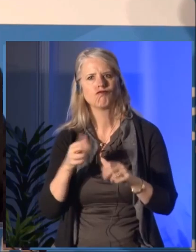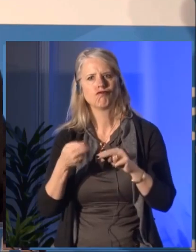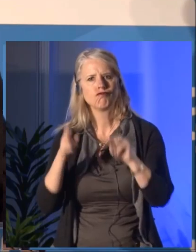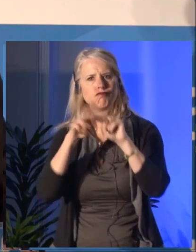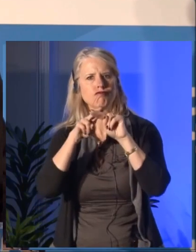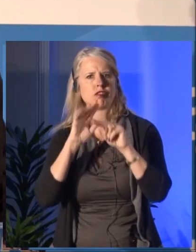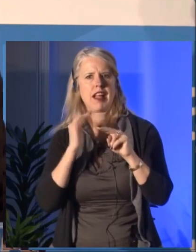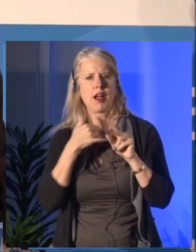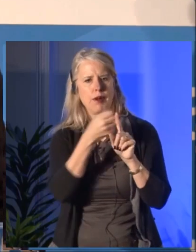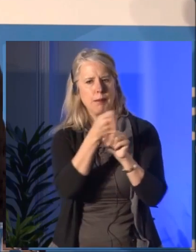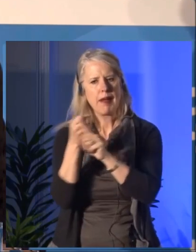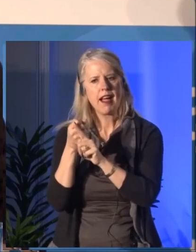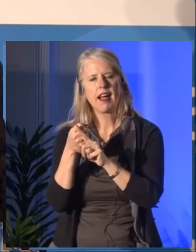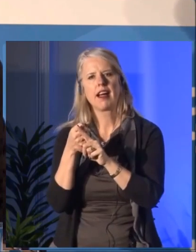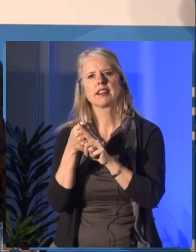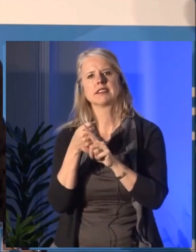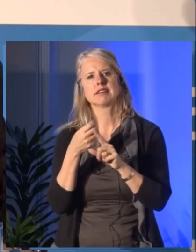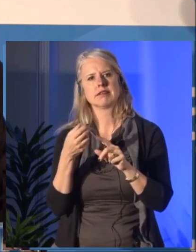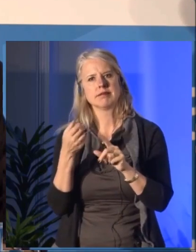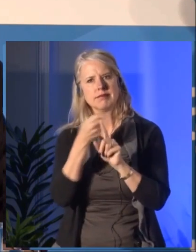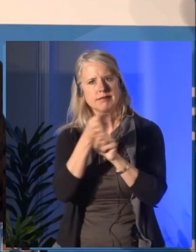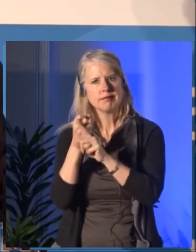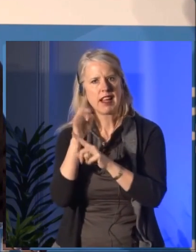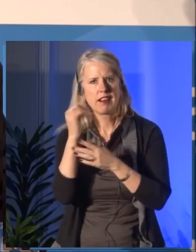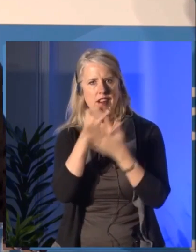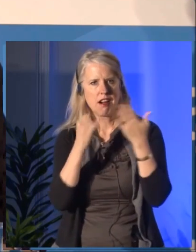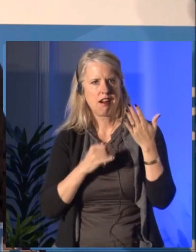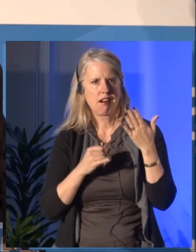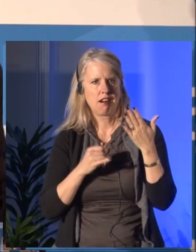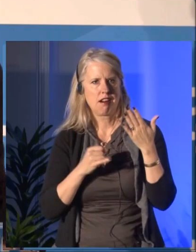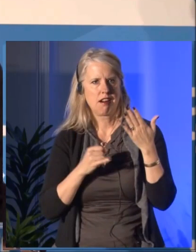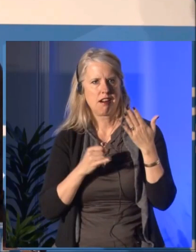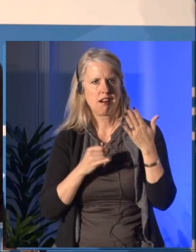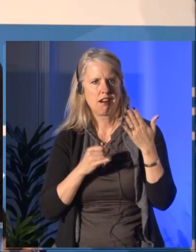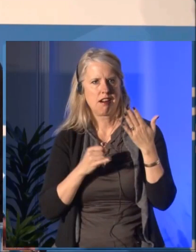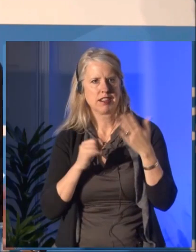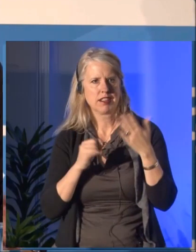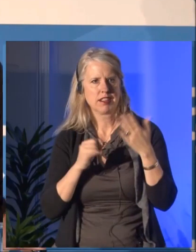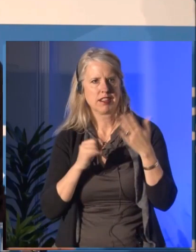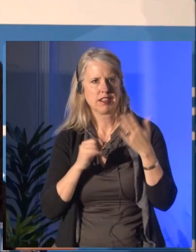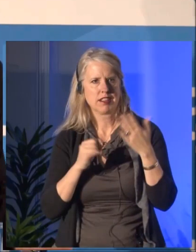to the forefront of issues that make a difference in the lives of Canadians.